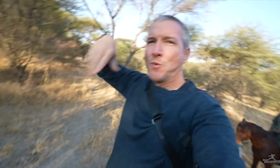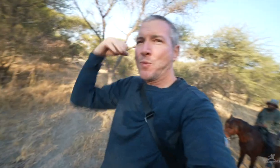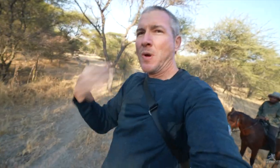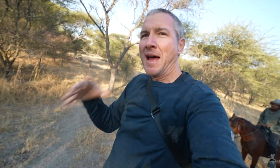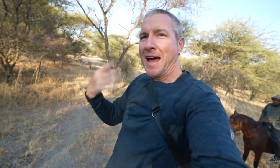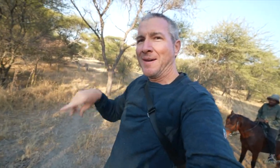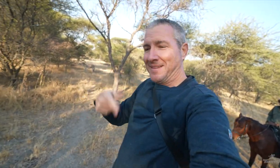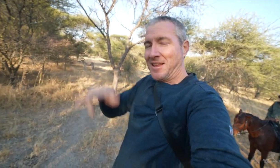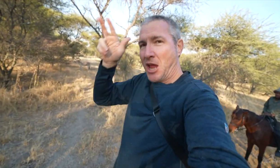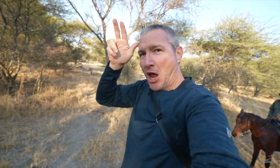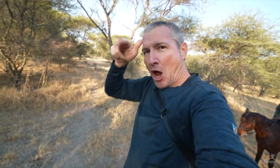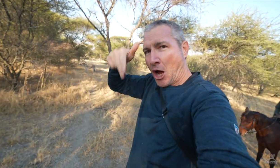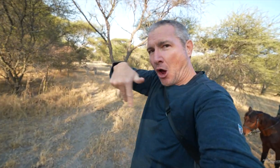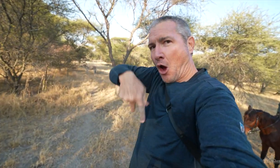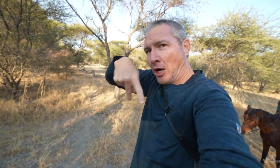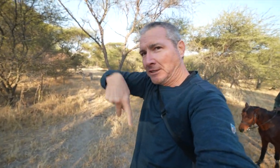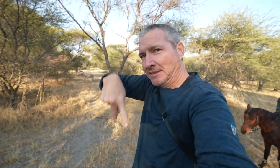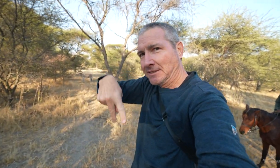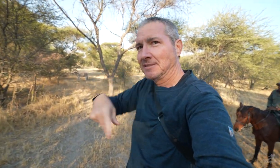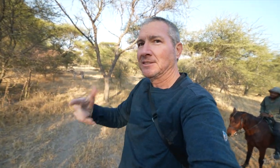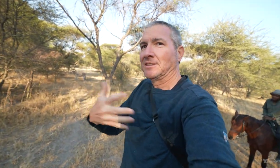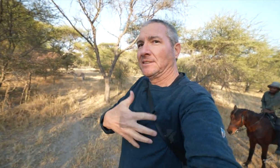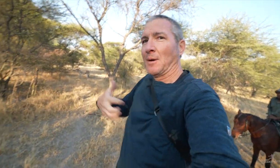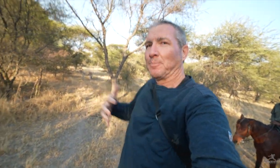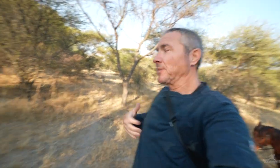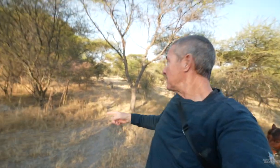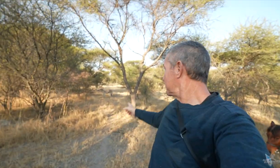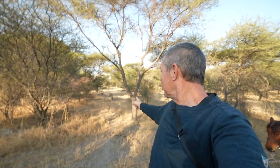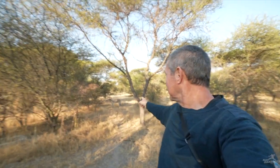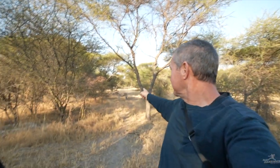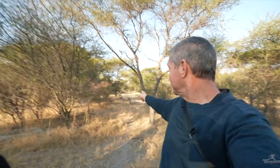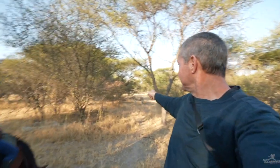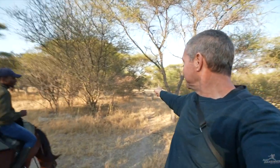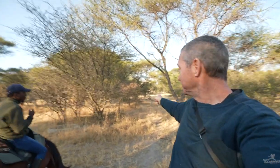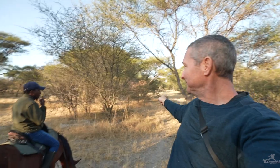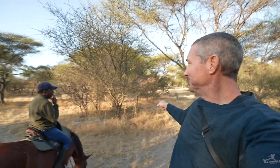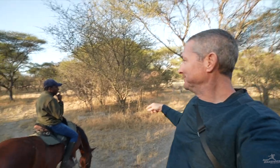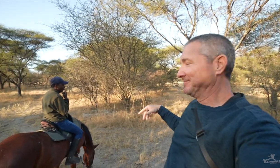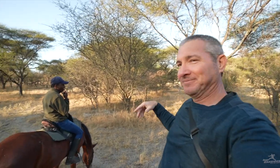Wow. I’m on a horse, and the zebras are over there.